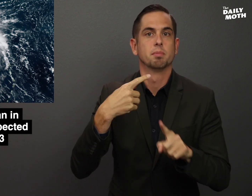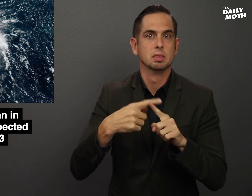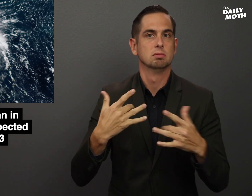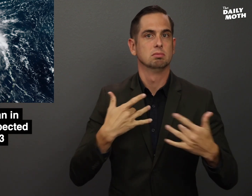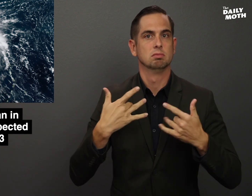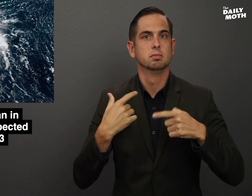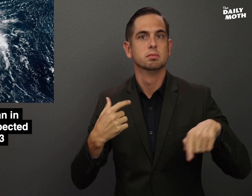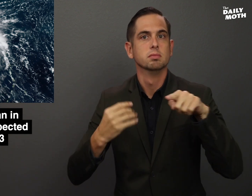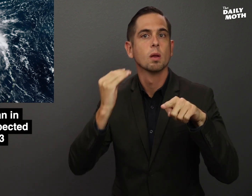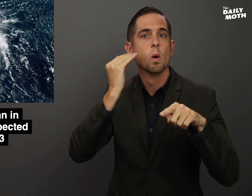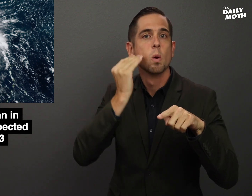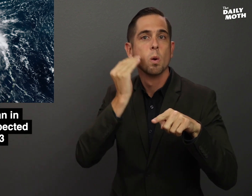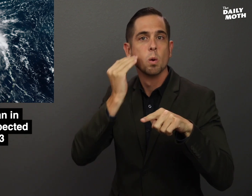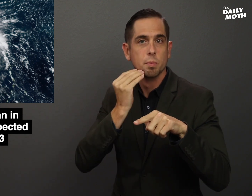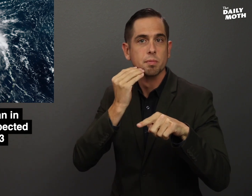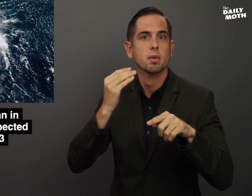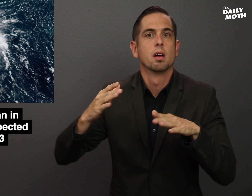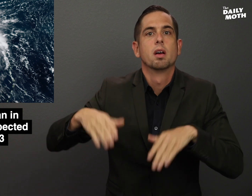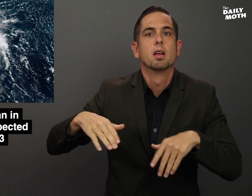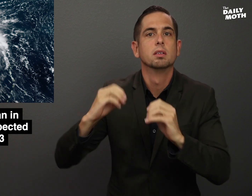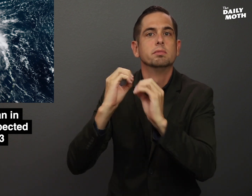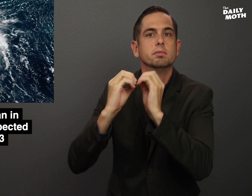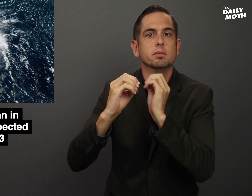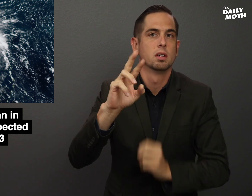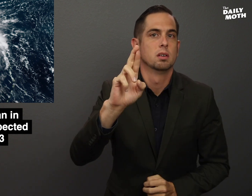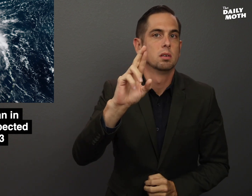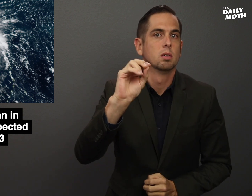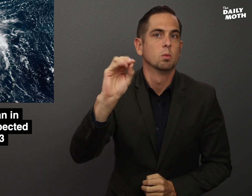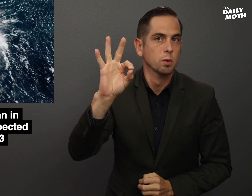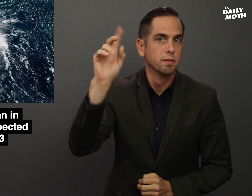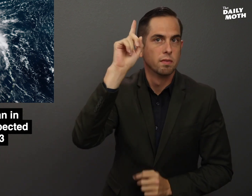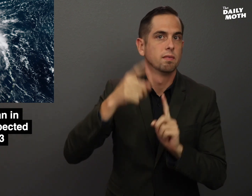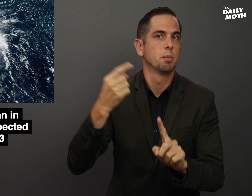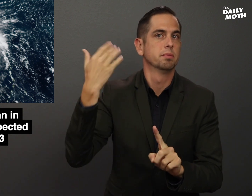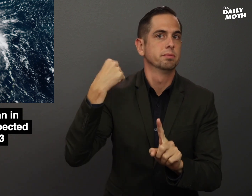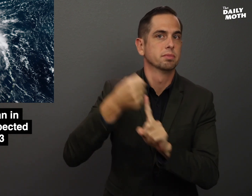and homes that haven't had their roofs repaired from